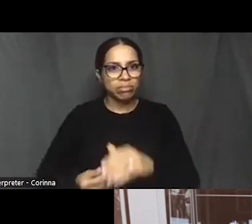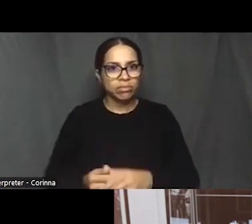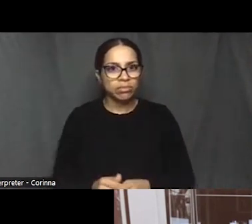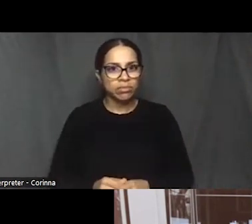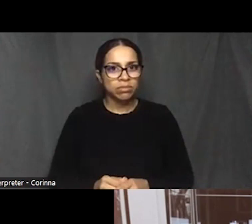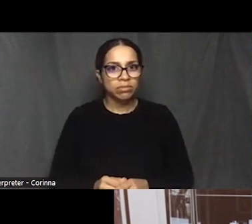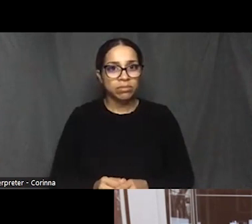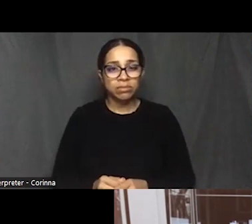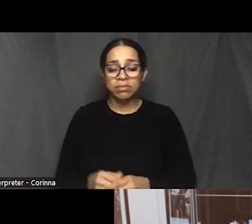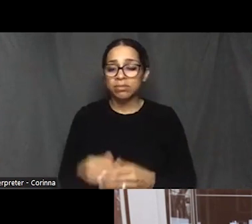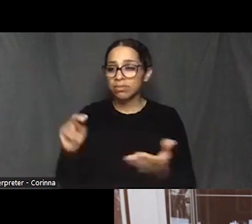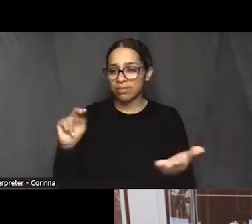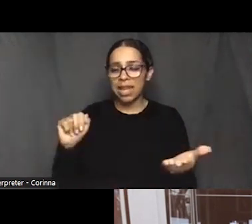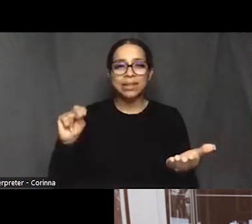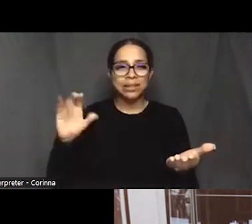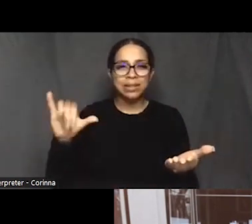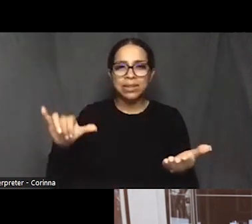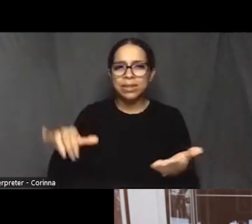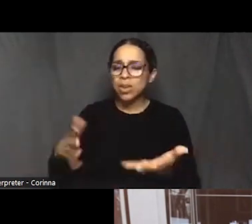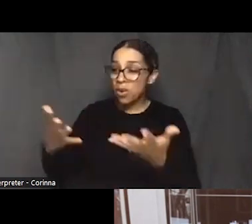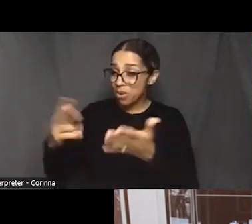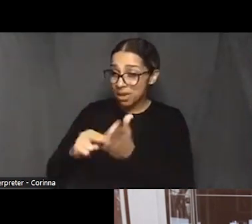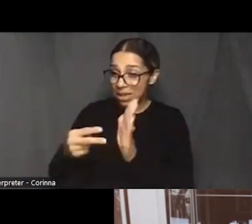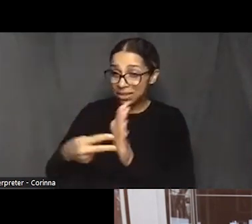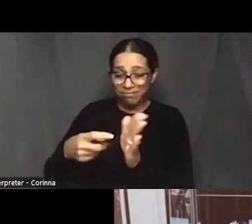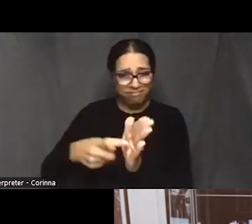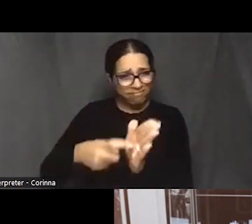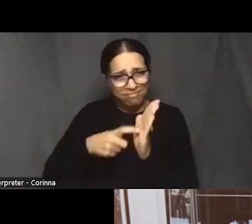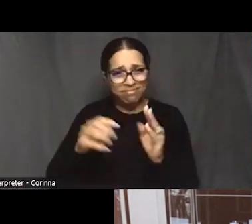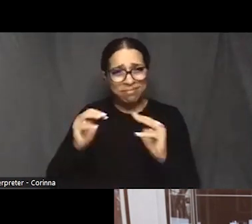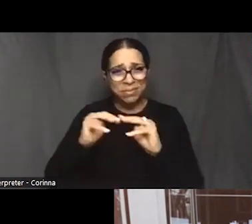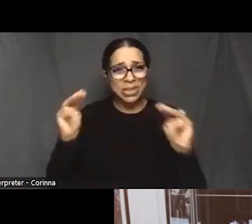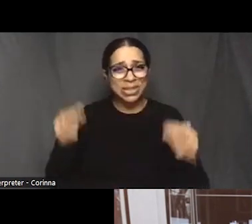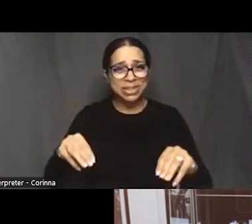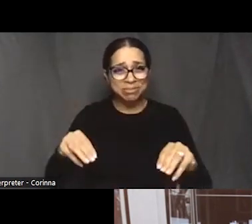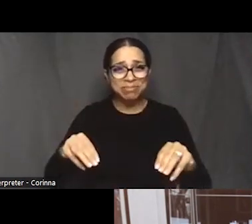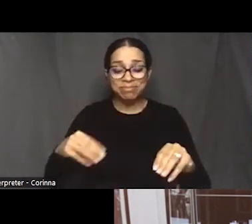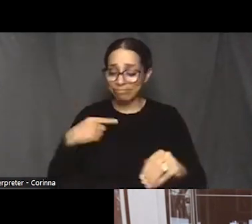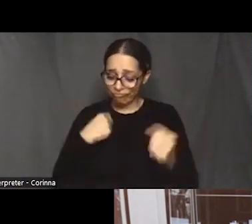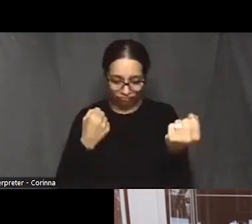And you know, as a a big fan of museums, I would like to see many,